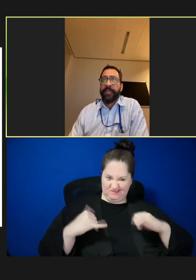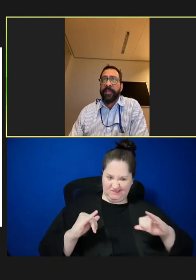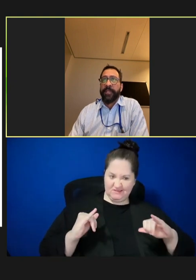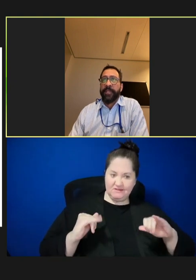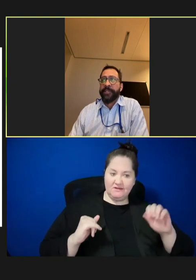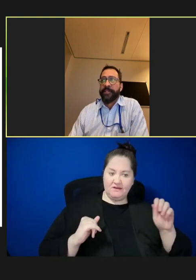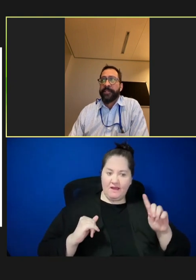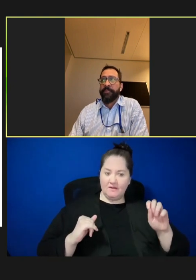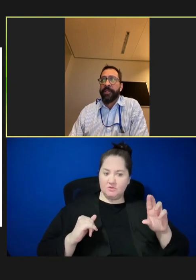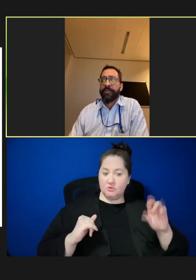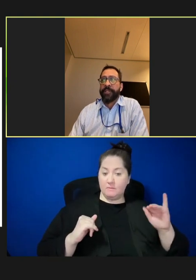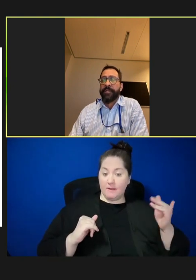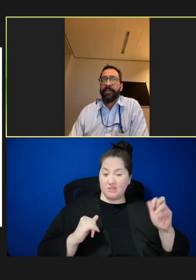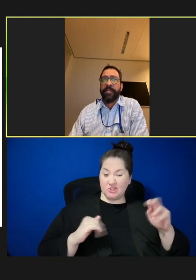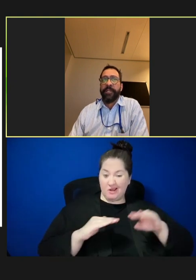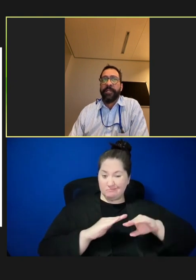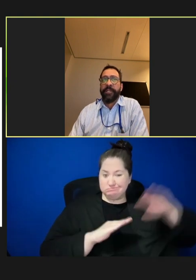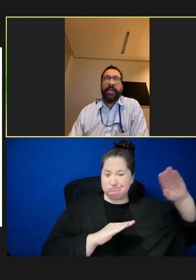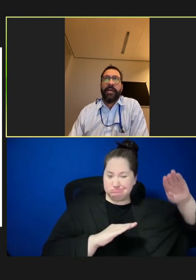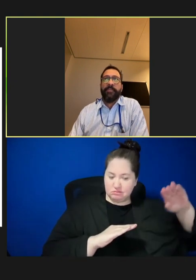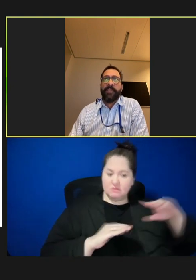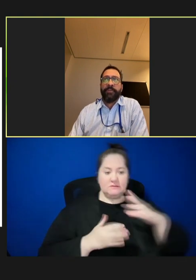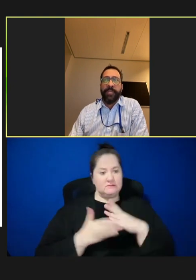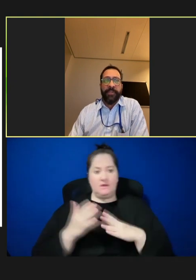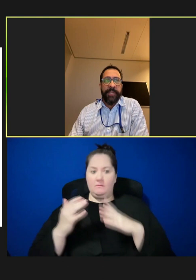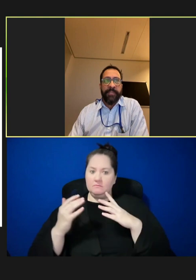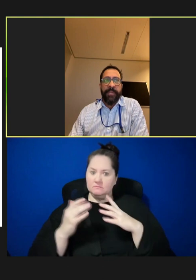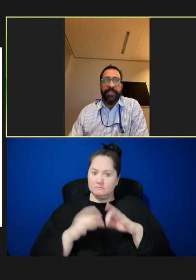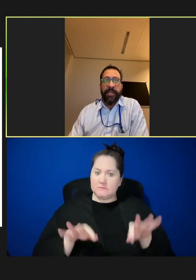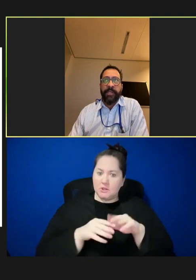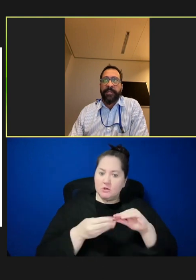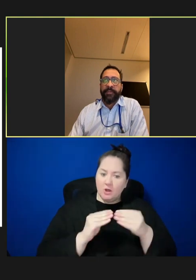numbers of cases in some countries clearly. But really, it's only Azerbaijan that is still